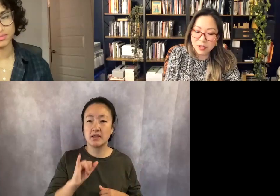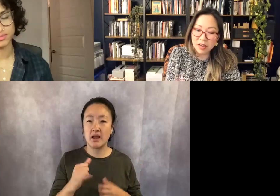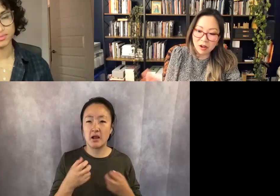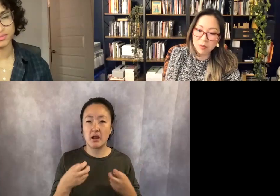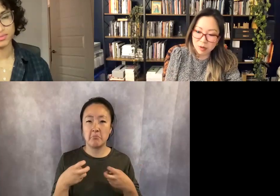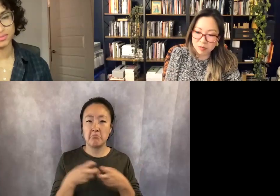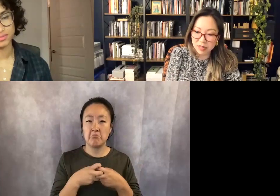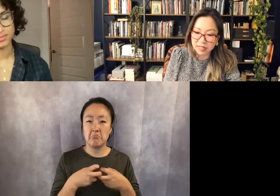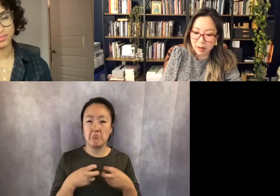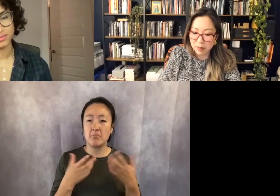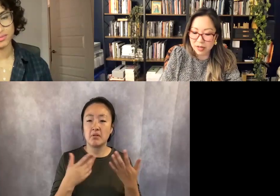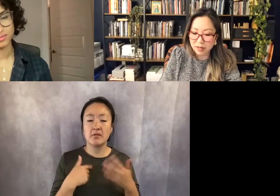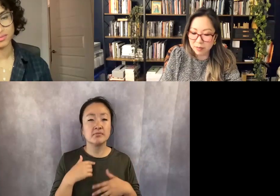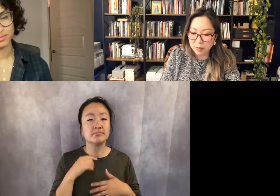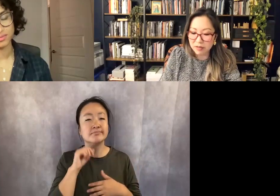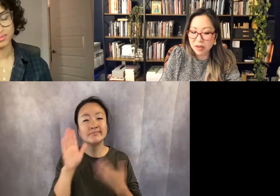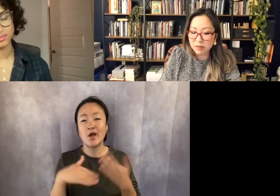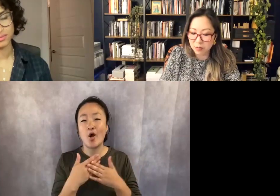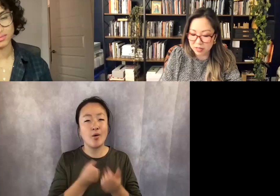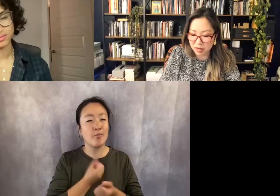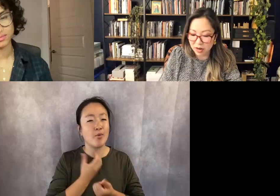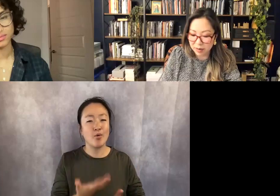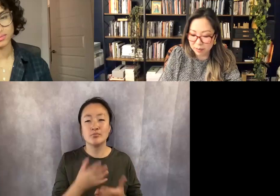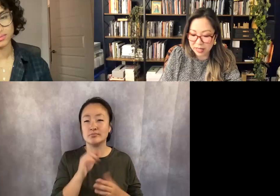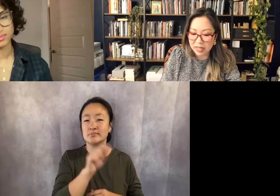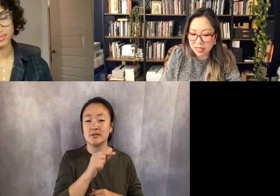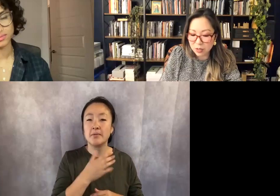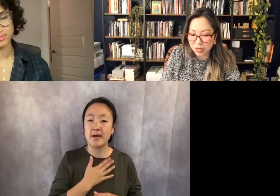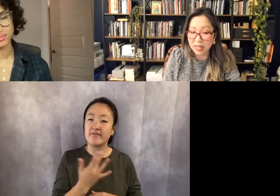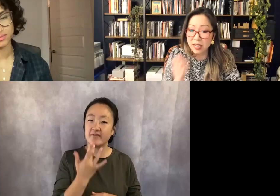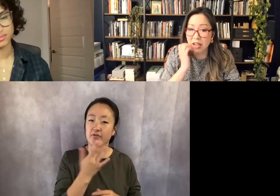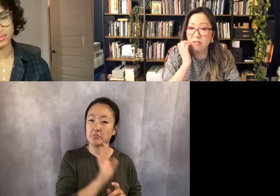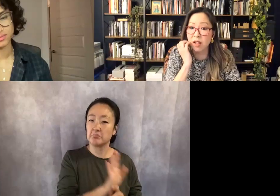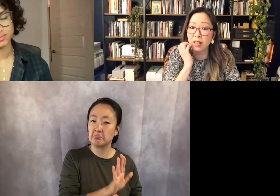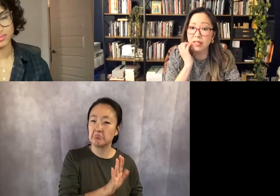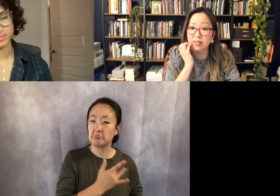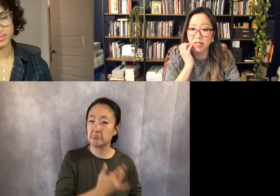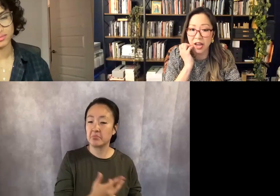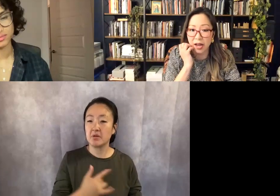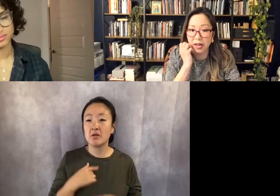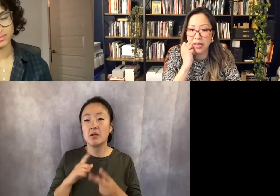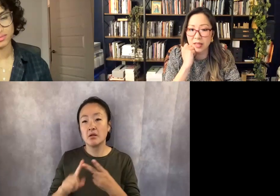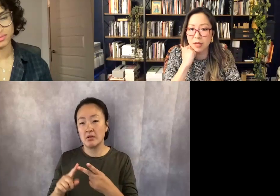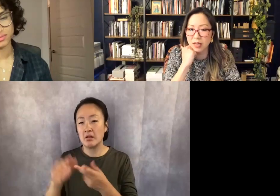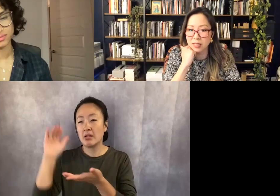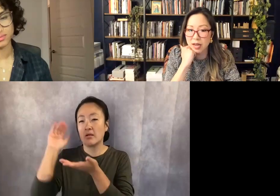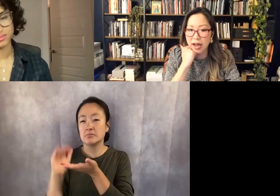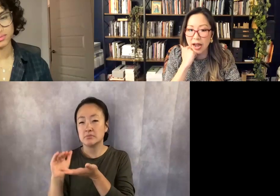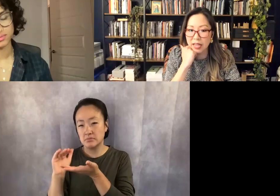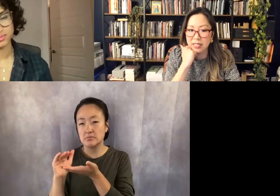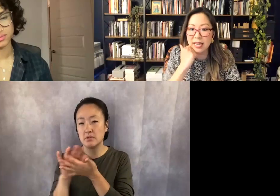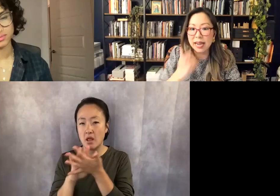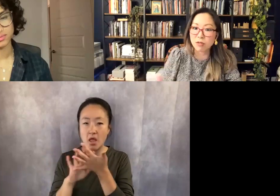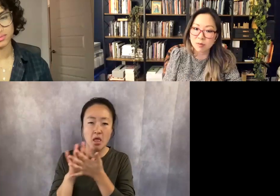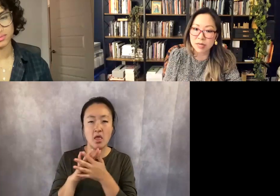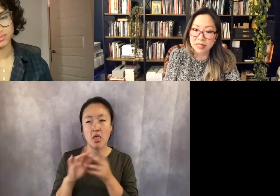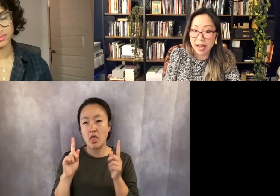Or you know, not all the poem are like that, but my favorite ones are. But then in this one I think I have a lot less of that, I think, because I set out to be loud.